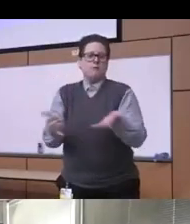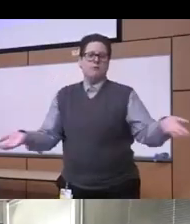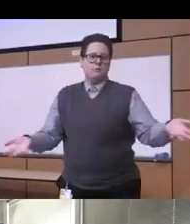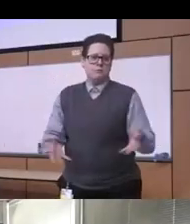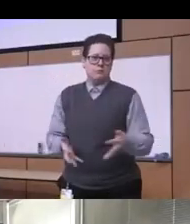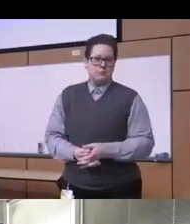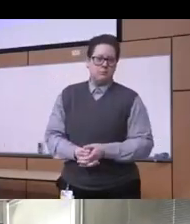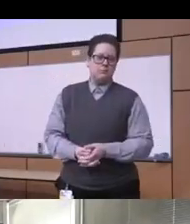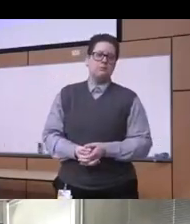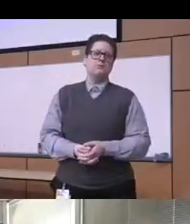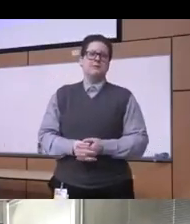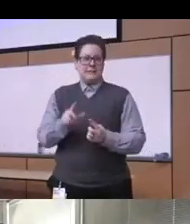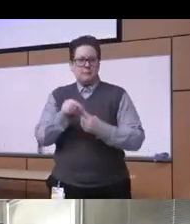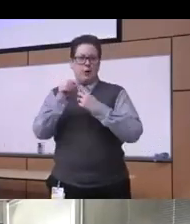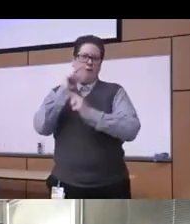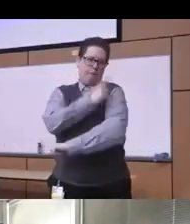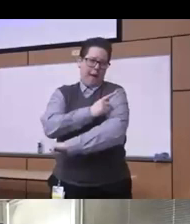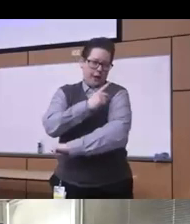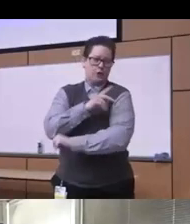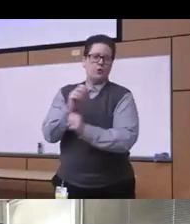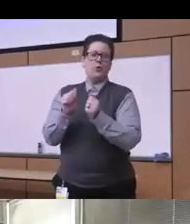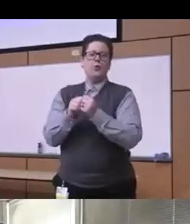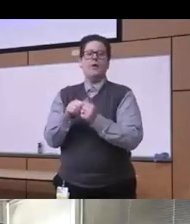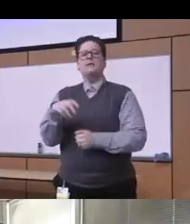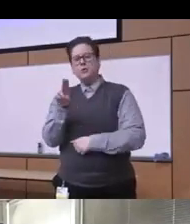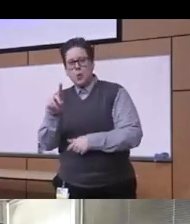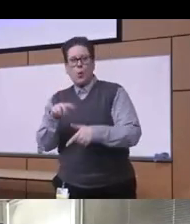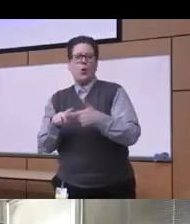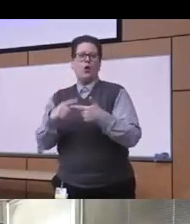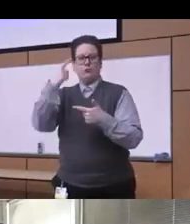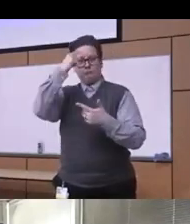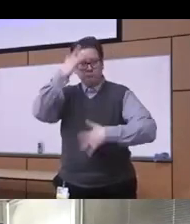with substance use disorders and even psychiatric disorders the community with Community engagement